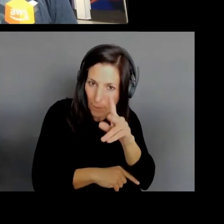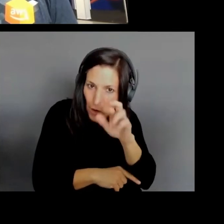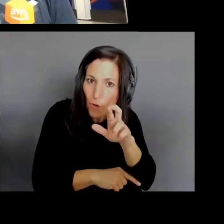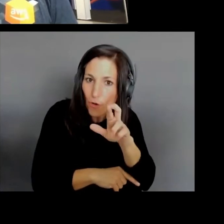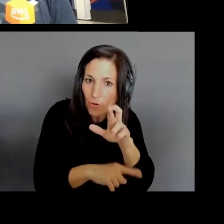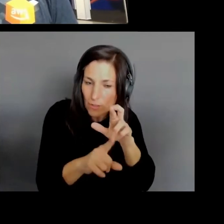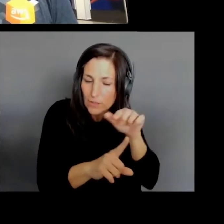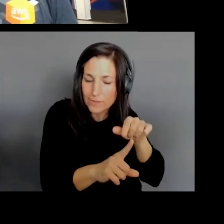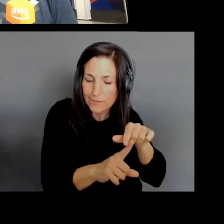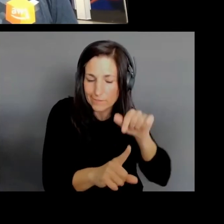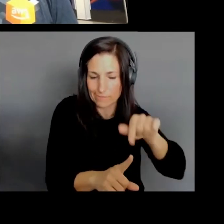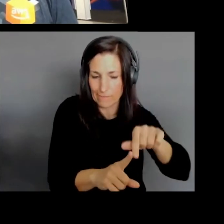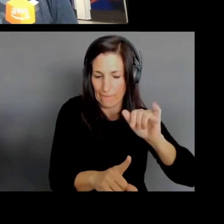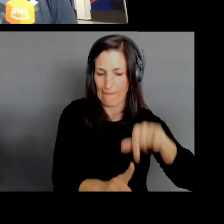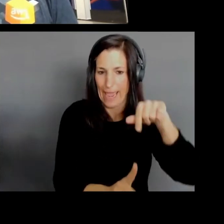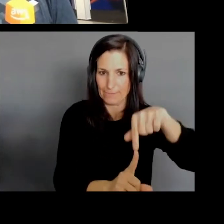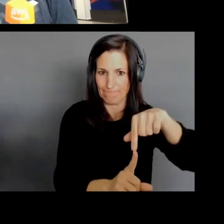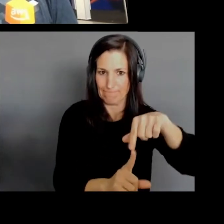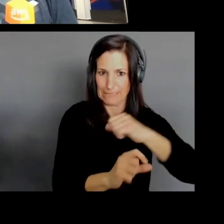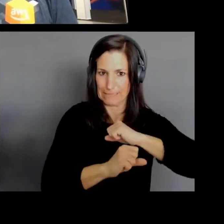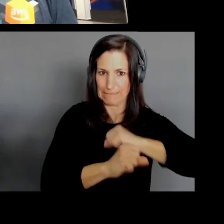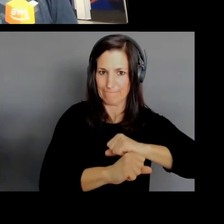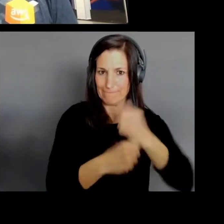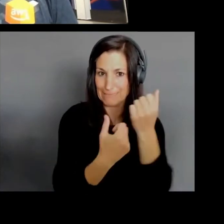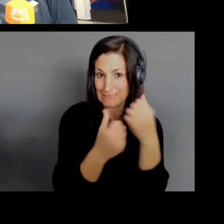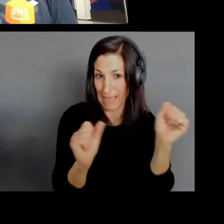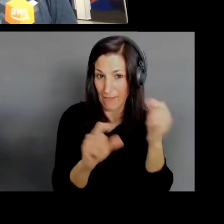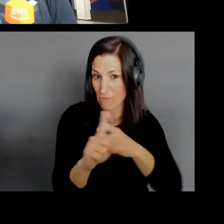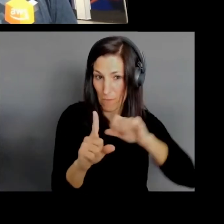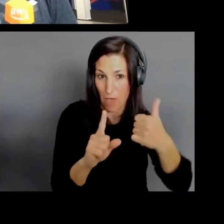you also get this sort of institutional knowledge